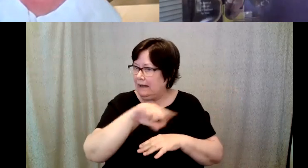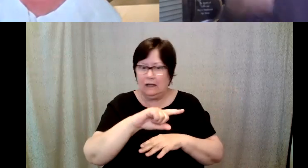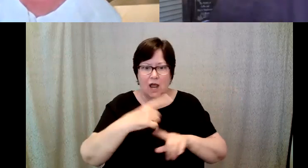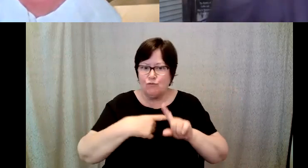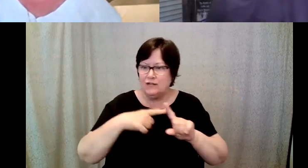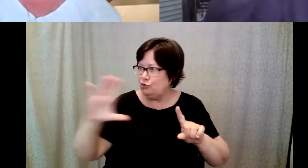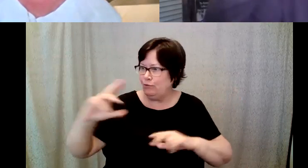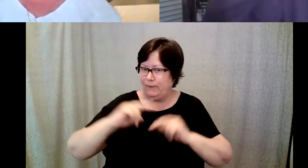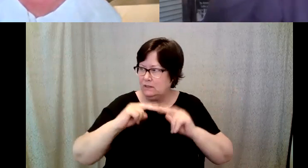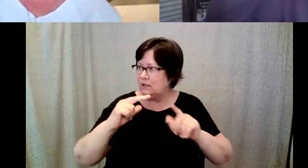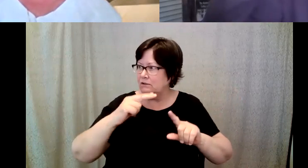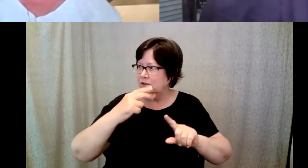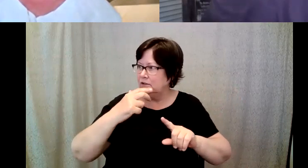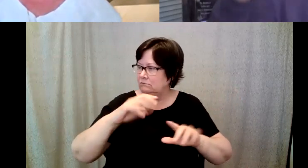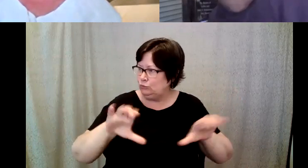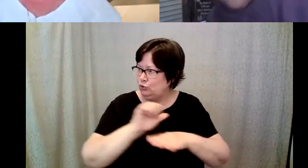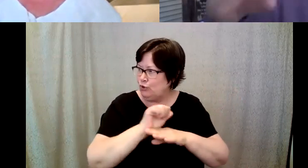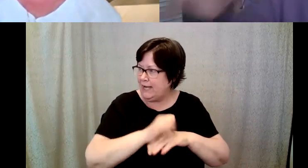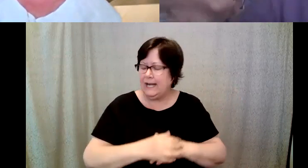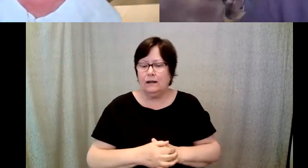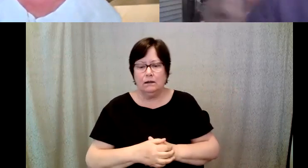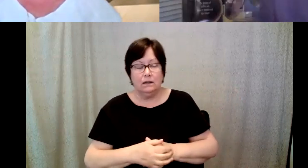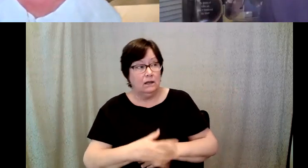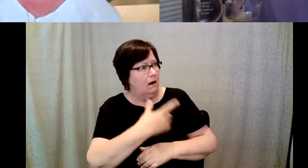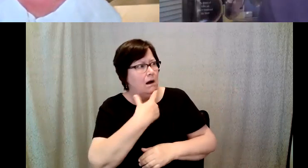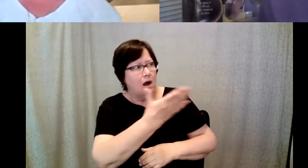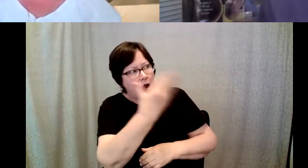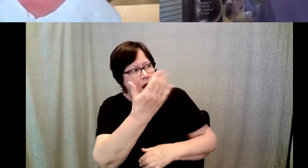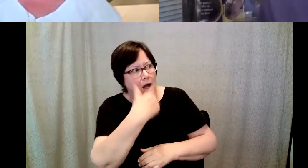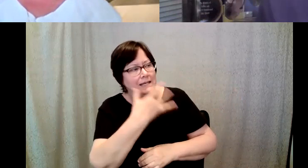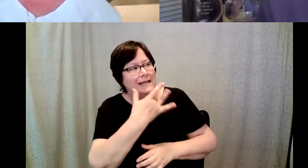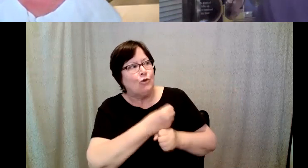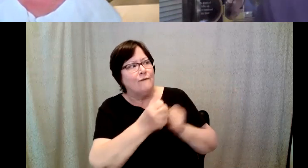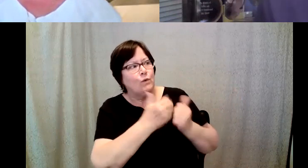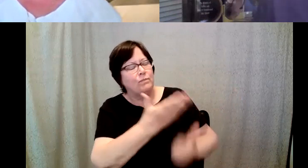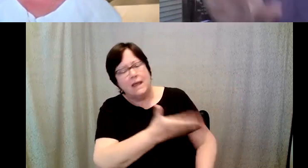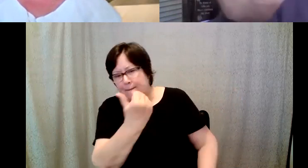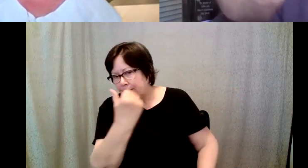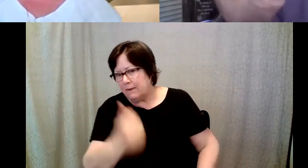D. Major Cohen: And he said, you have to come and taste some coffee with me and I said his